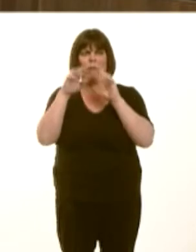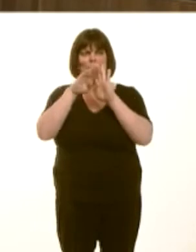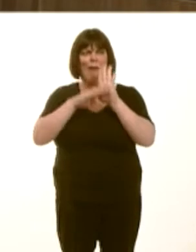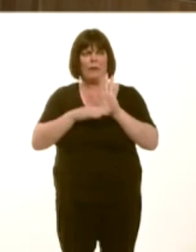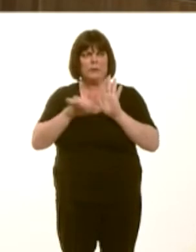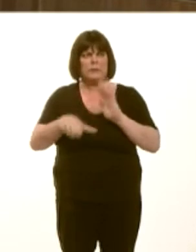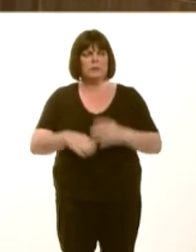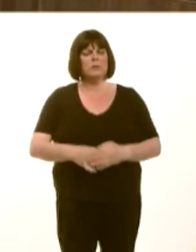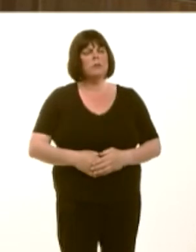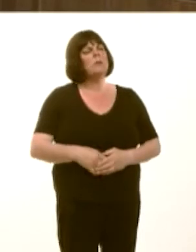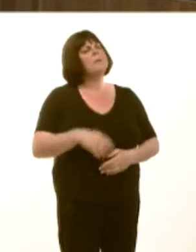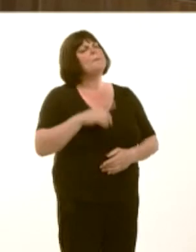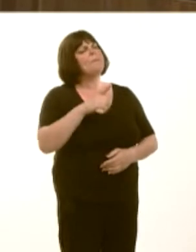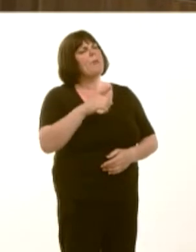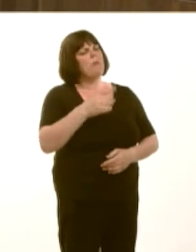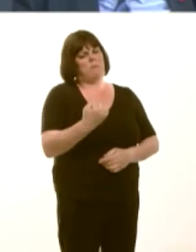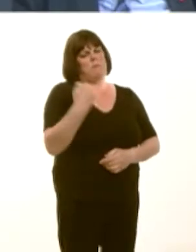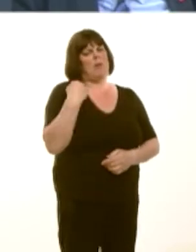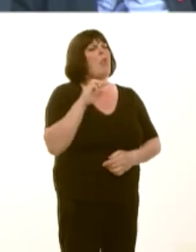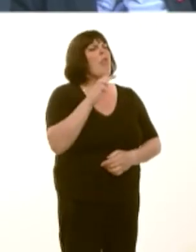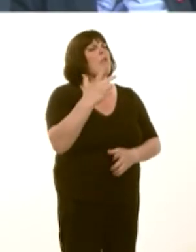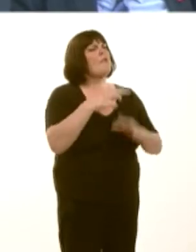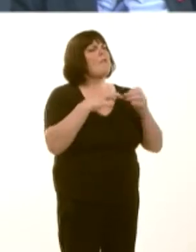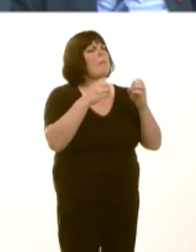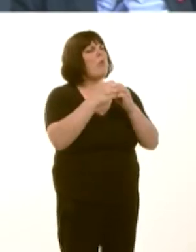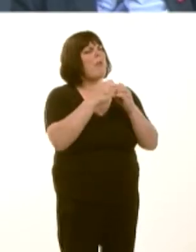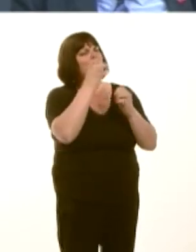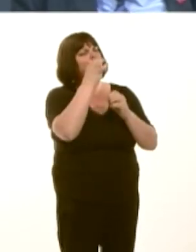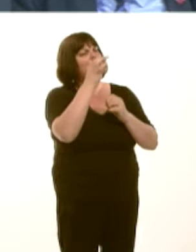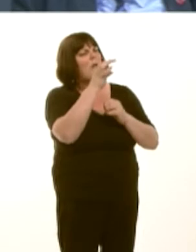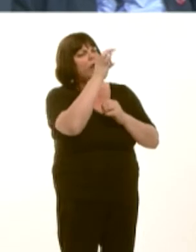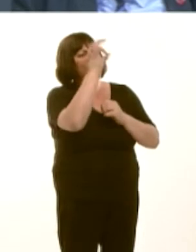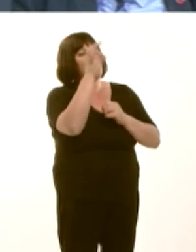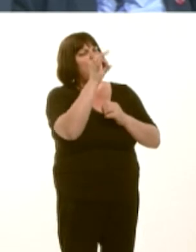When I questioned you on 3 February, after the Welsh Government had, for a second time,